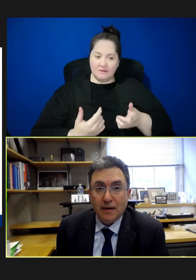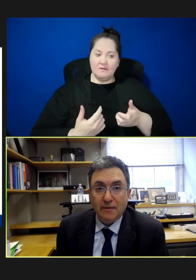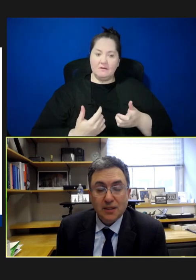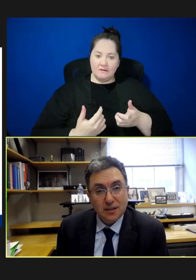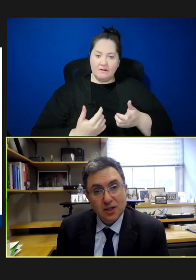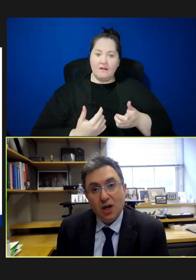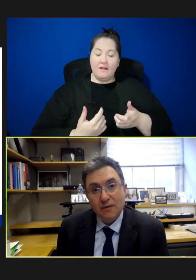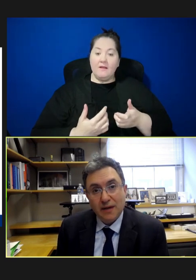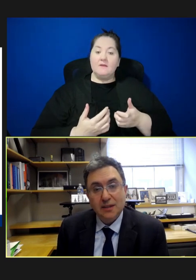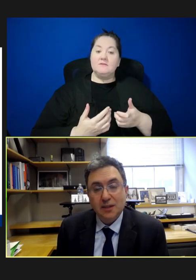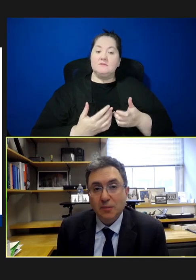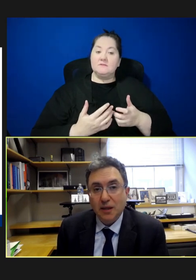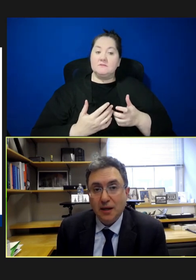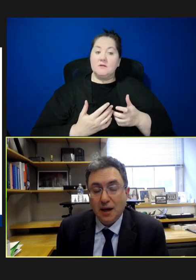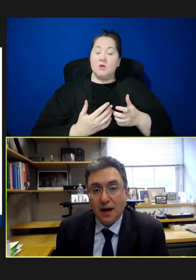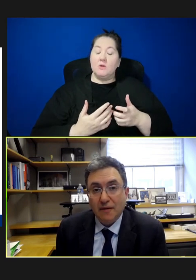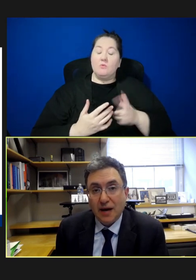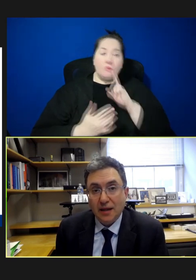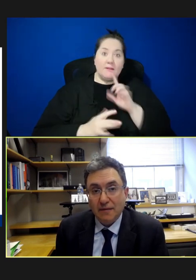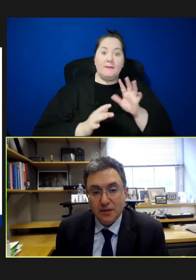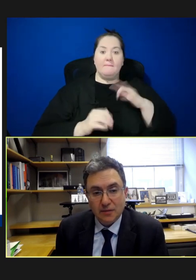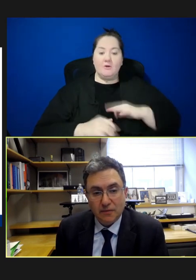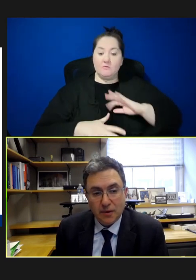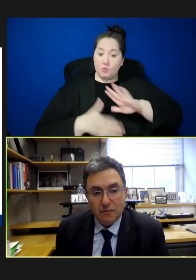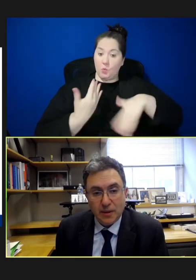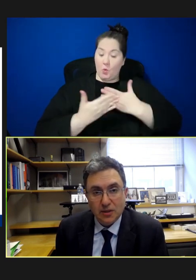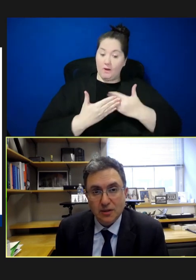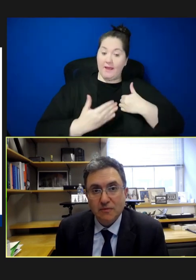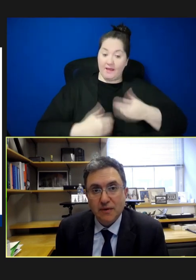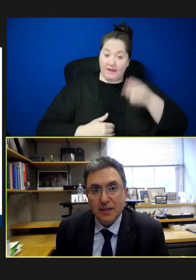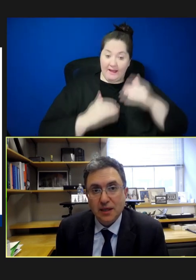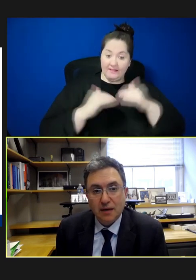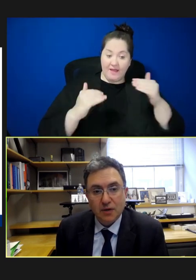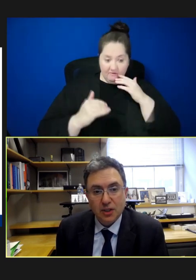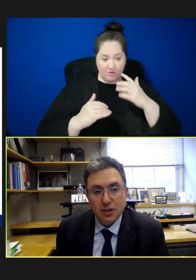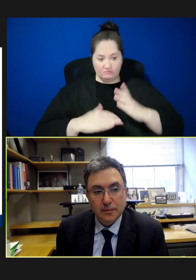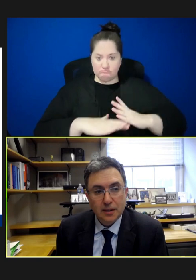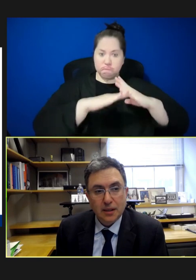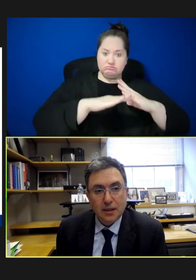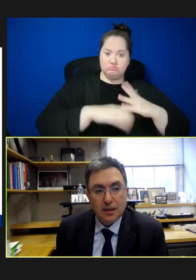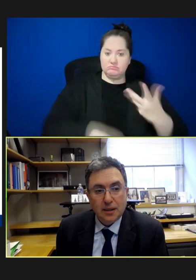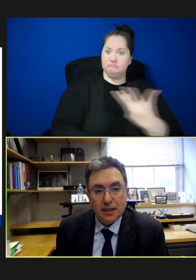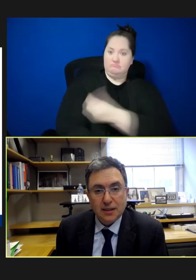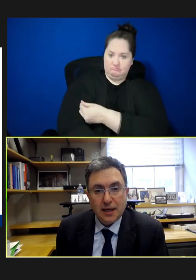benefits to all of us to have high levels of measles vaccine coverage. Next slide.